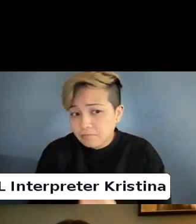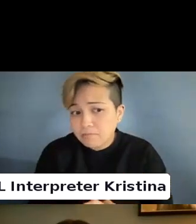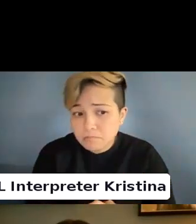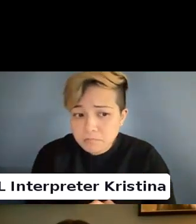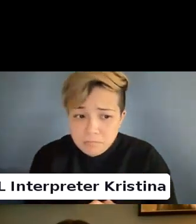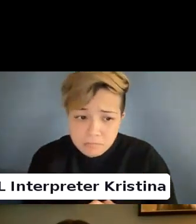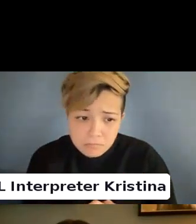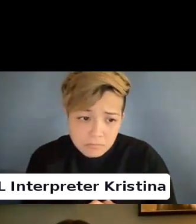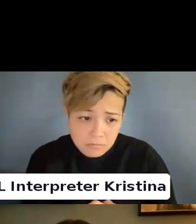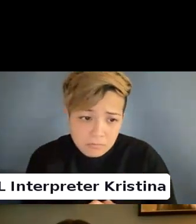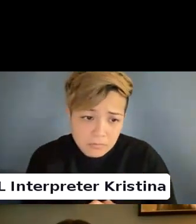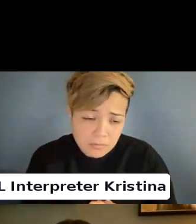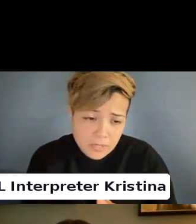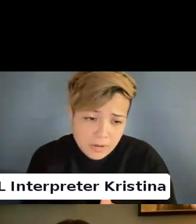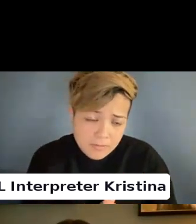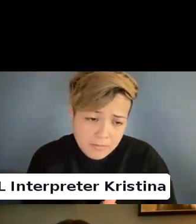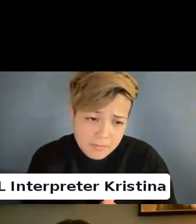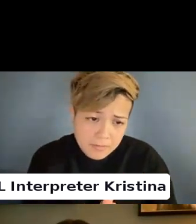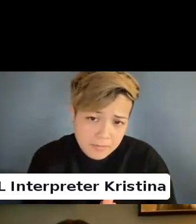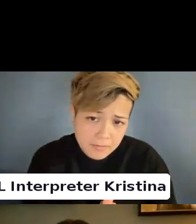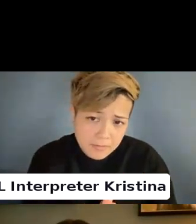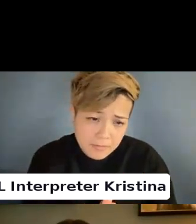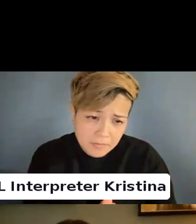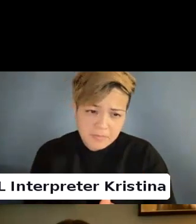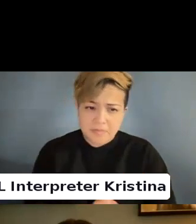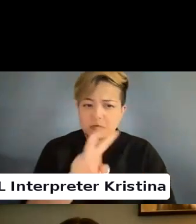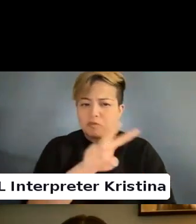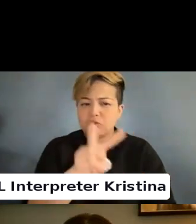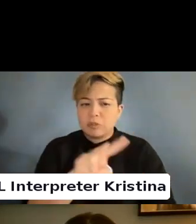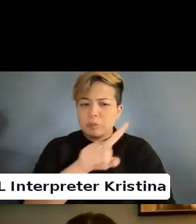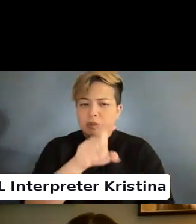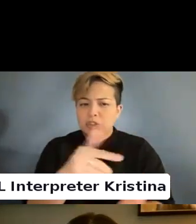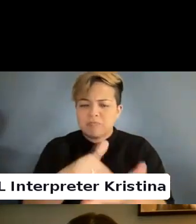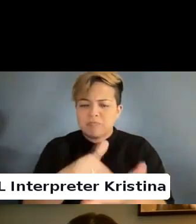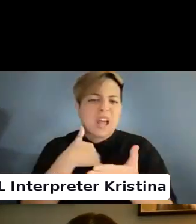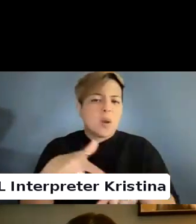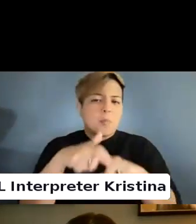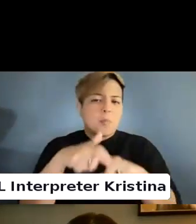Will stop there because I lost my mission of thought.